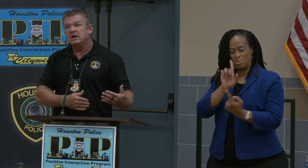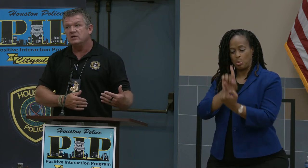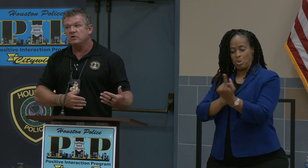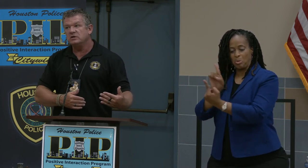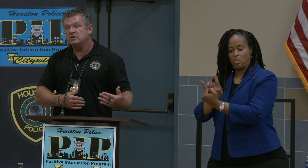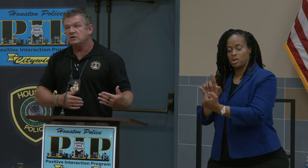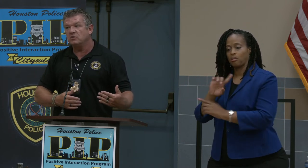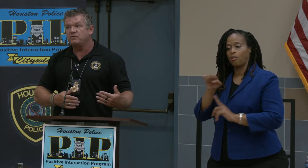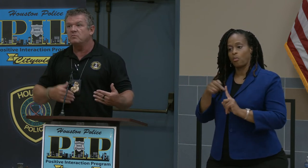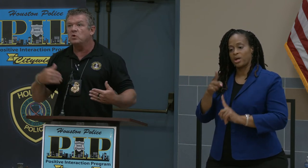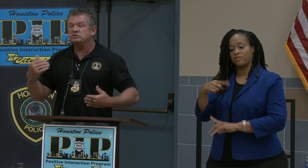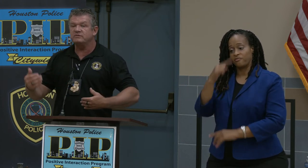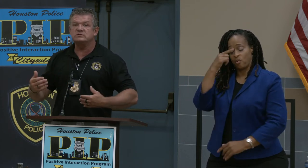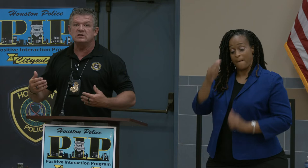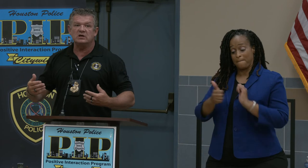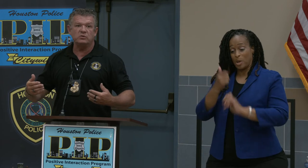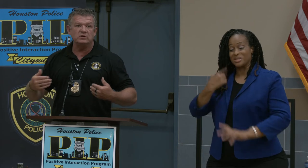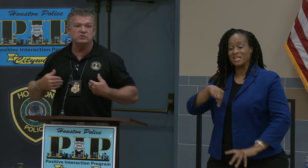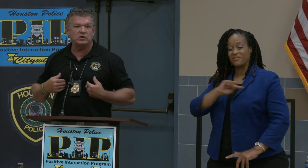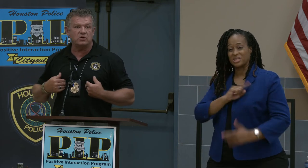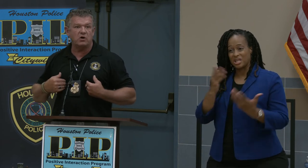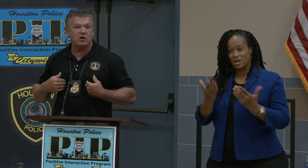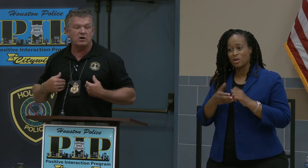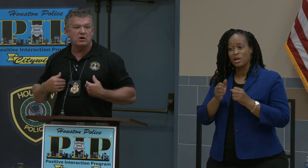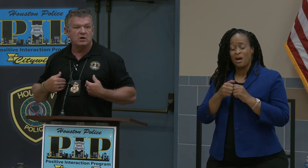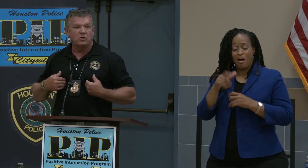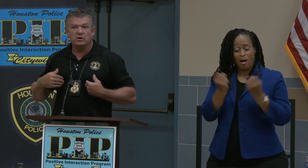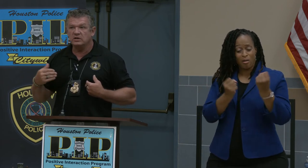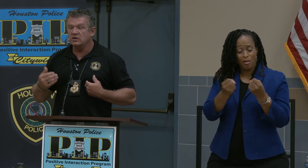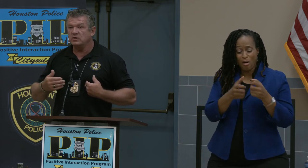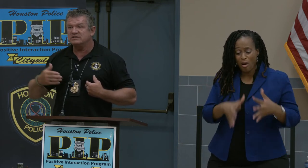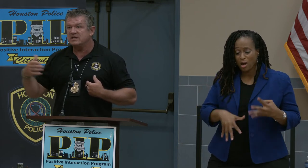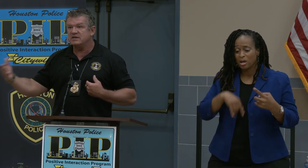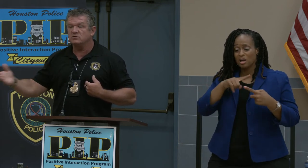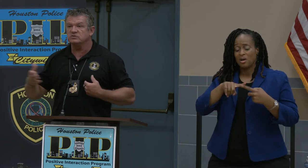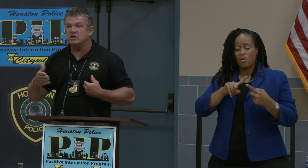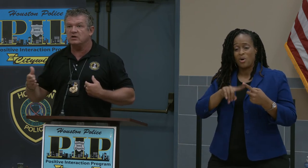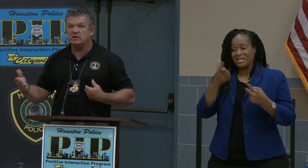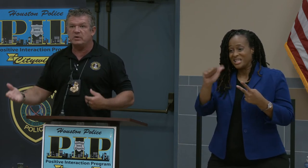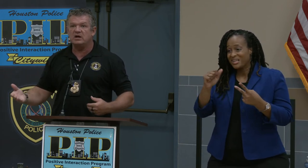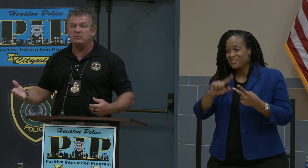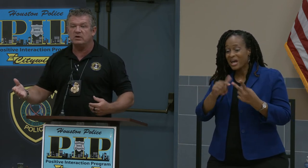and for most of us in here, we lose our car or a 10,000-dollar repair bill,